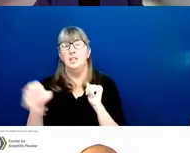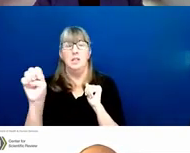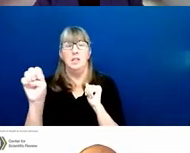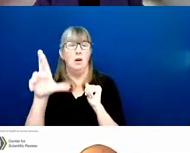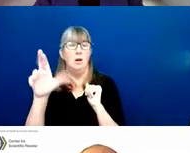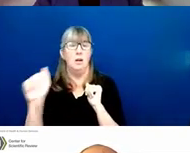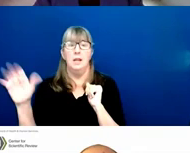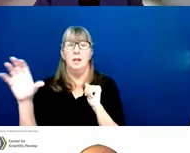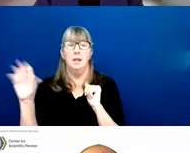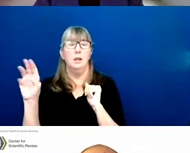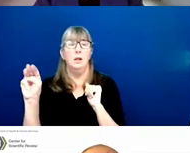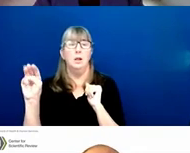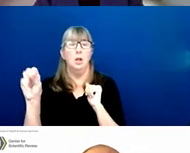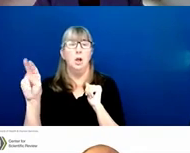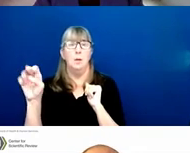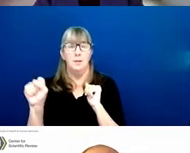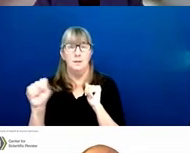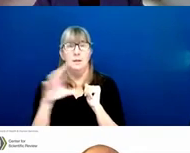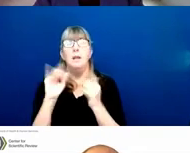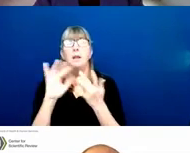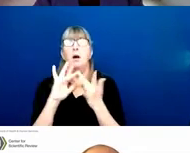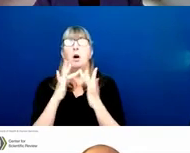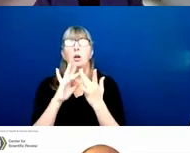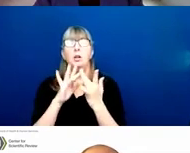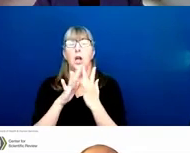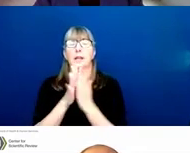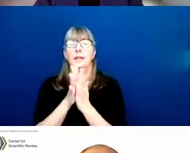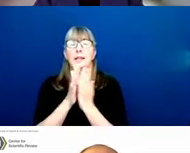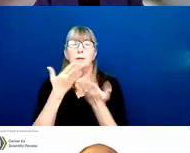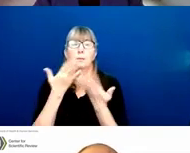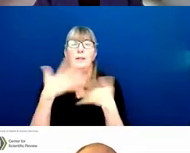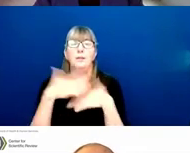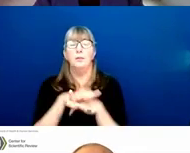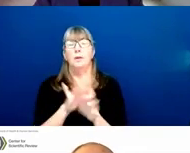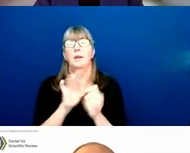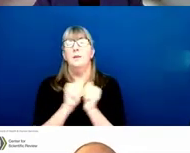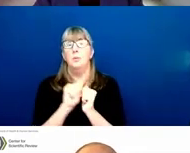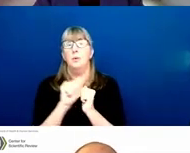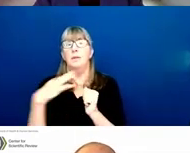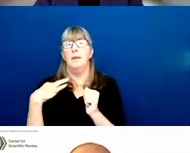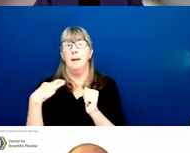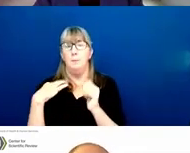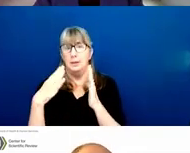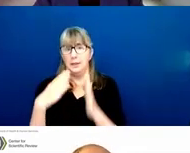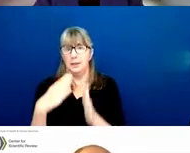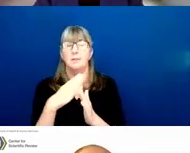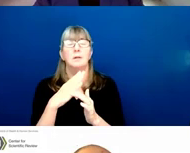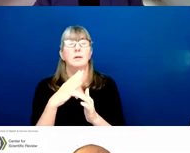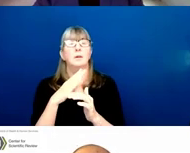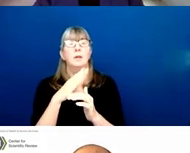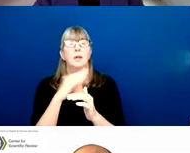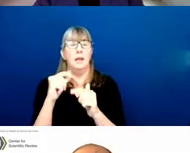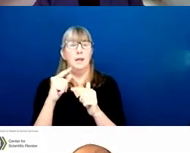an online interface where grant applicants, grantees and federal staff at the NIH can access and share the same information.